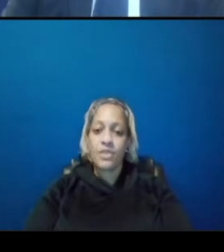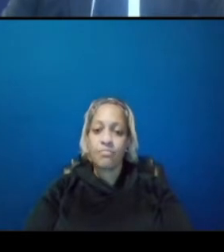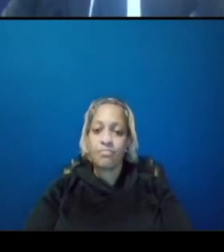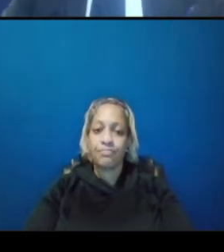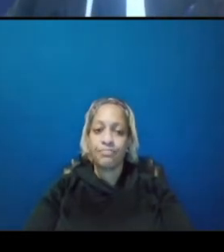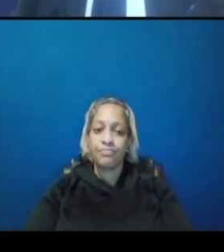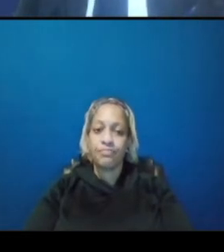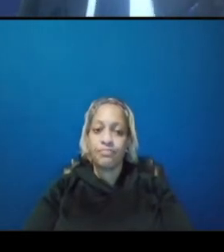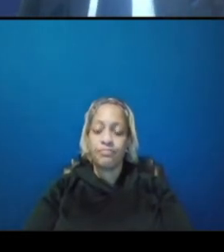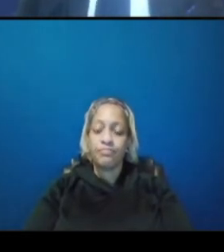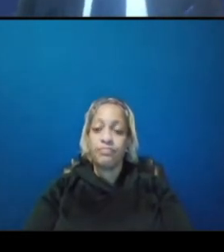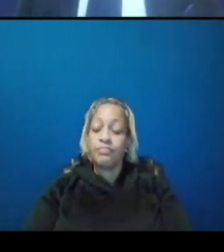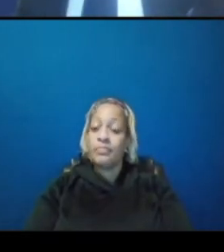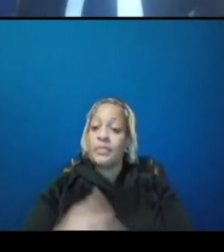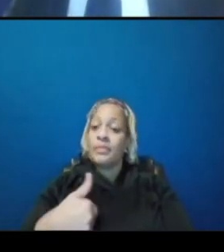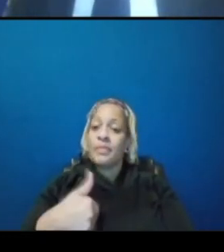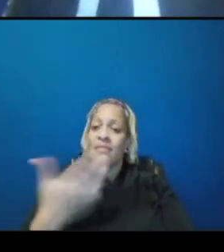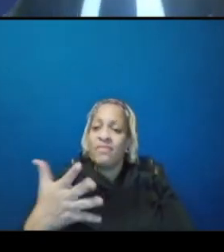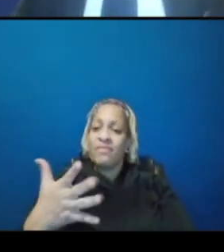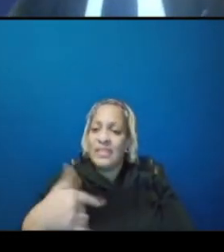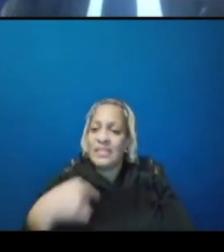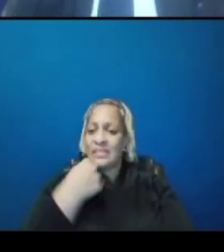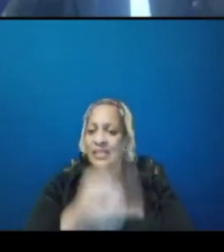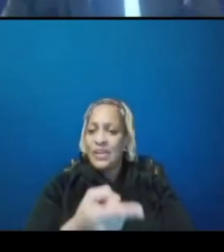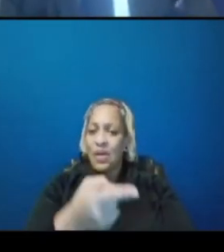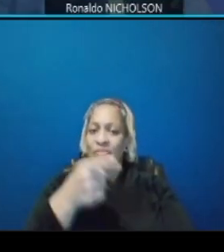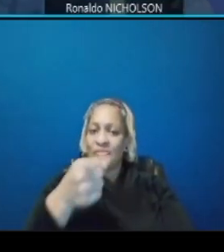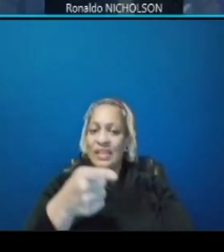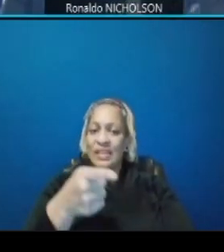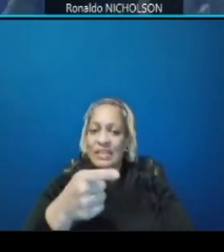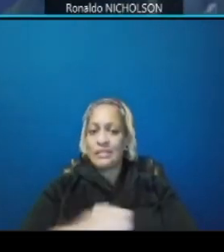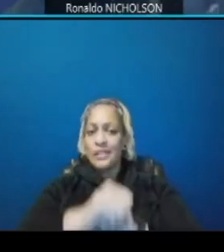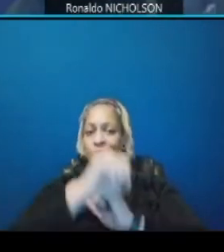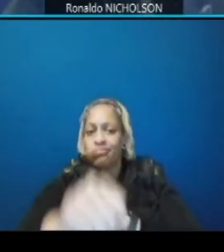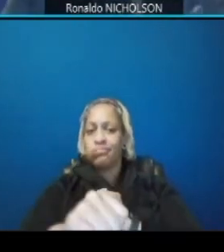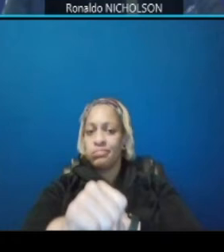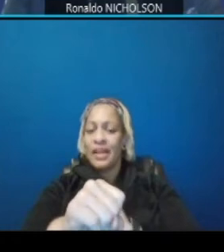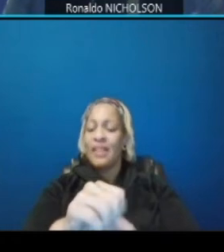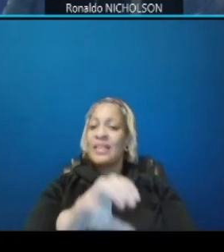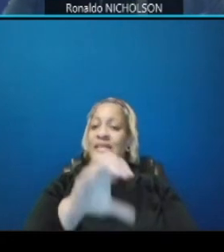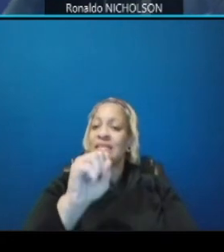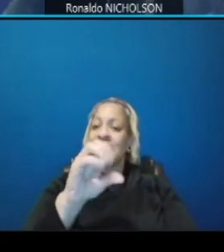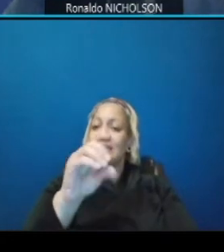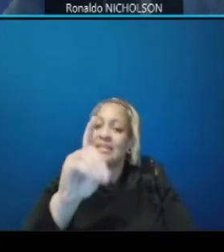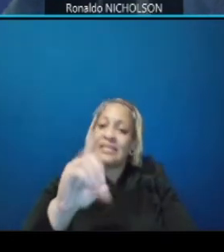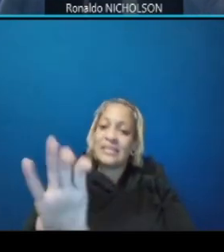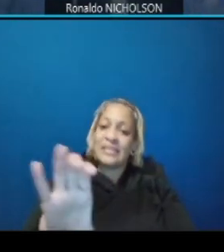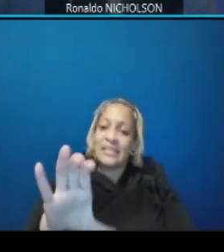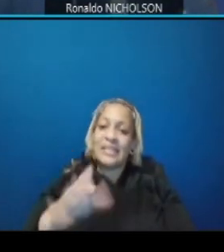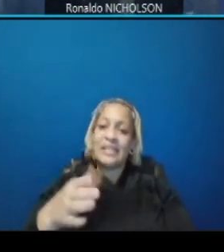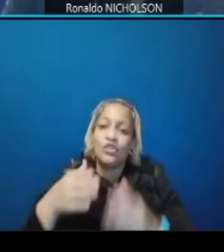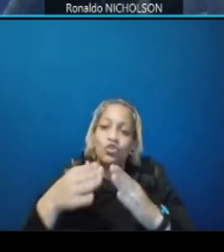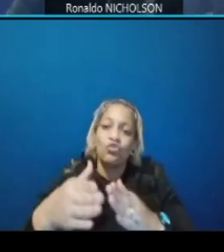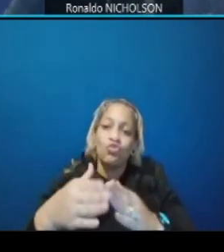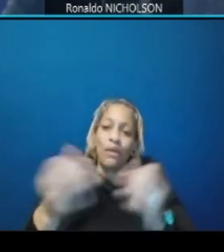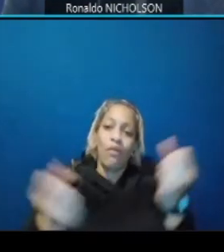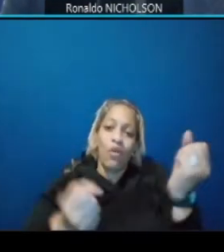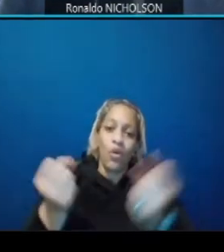as i said this is an extension of the dc streetcar from the car barn at 26th street